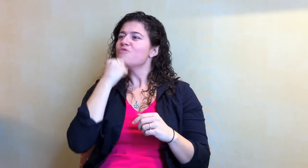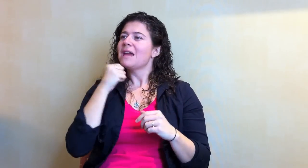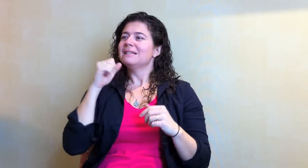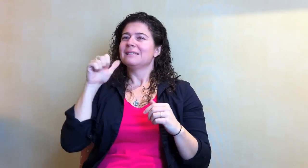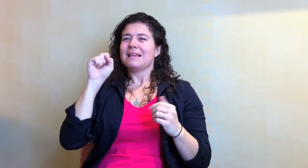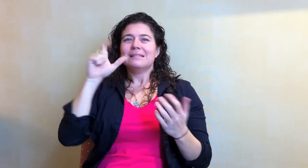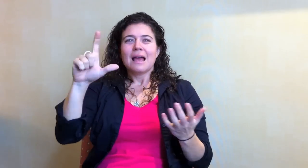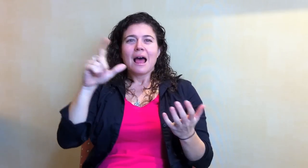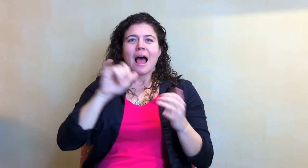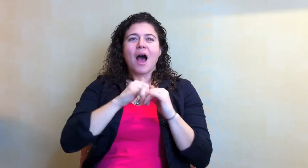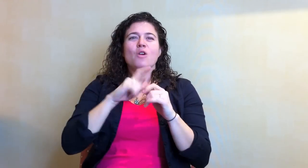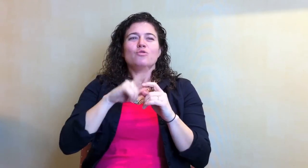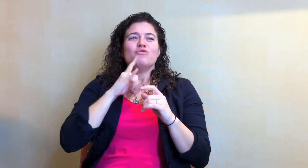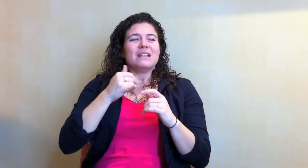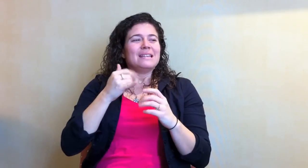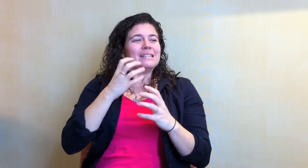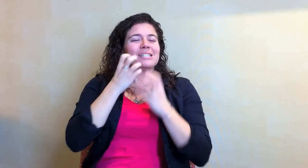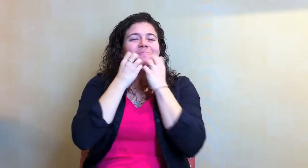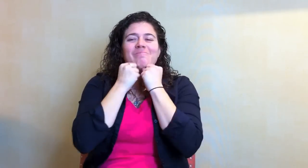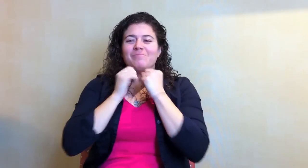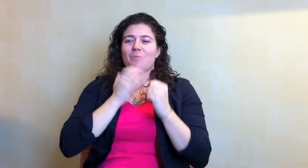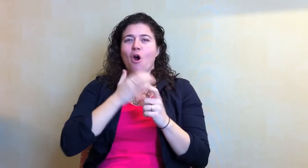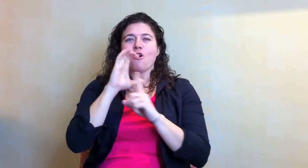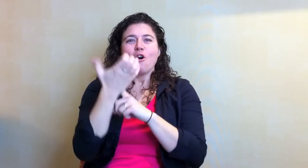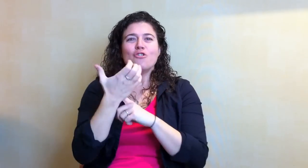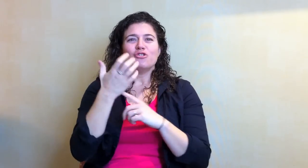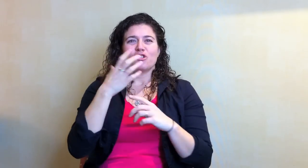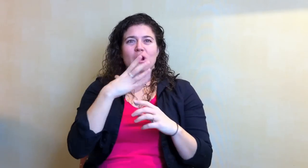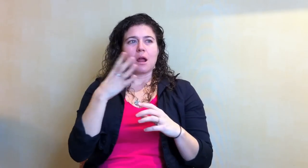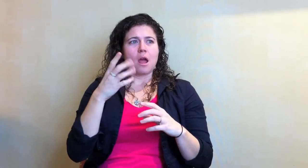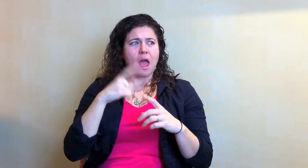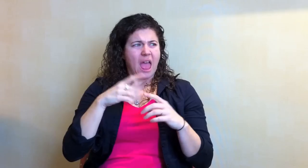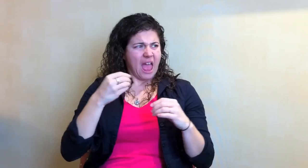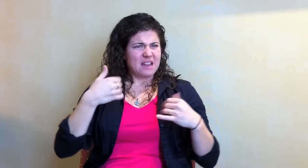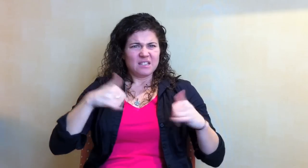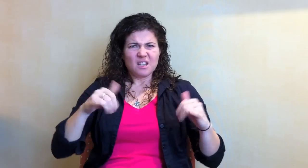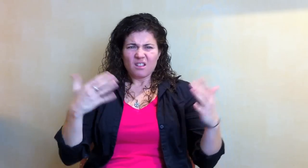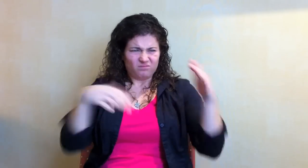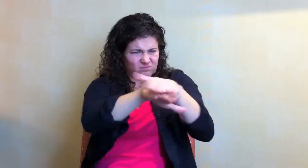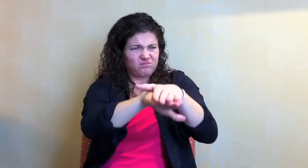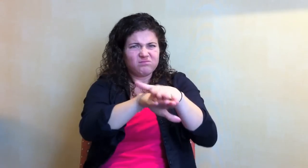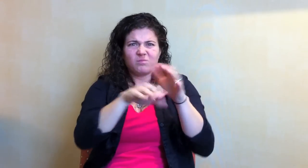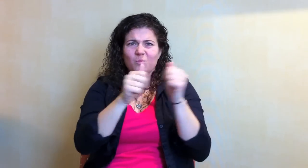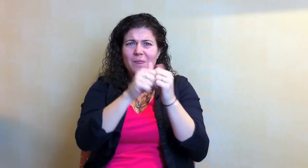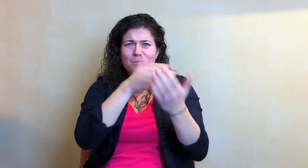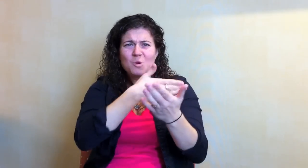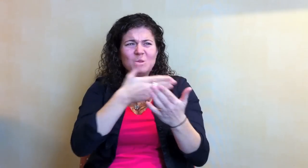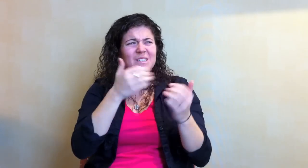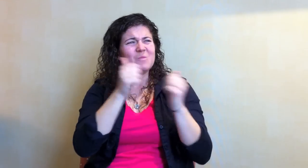we have the opportunity to embrace ASL, cherish our culture, and still put them with music.